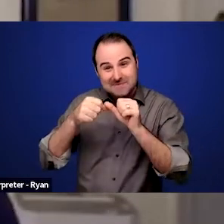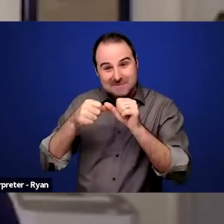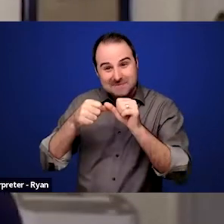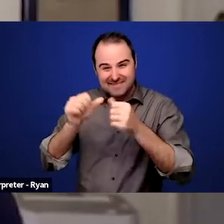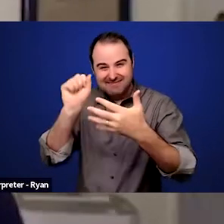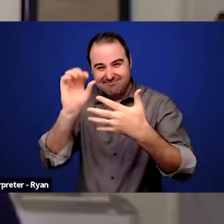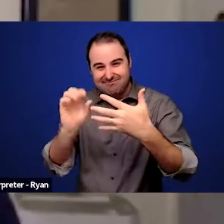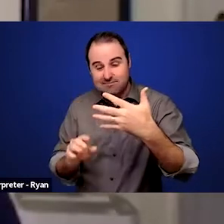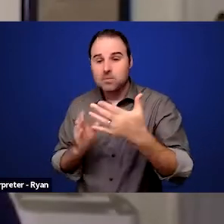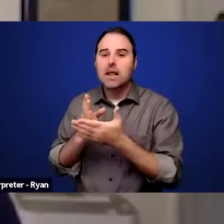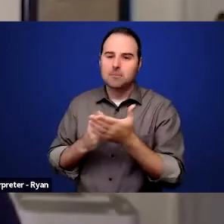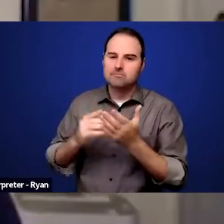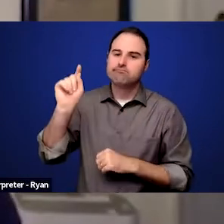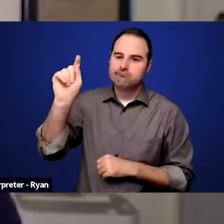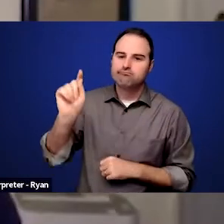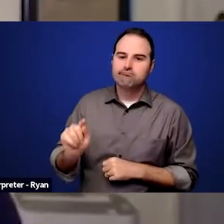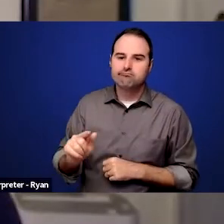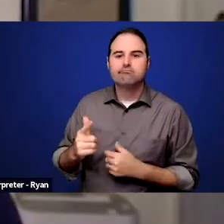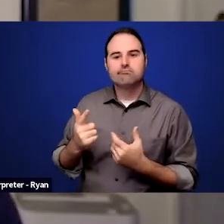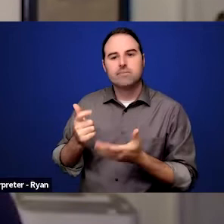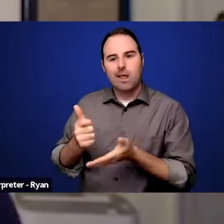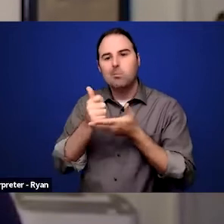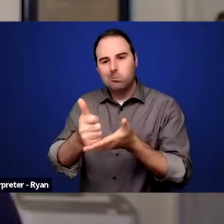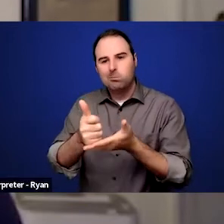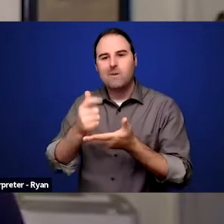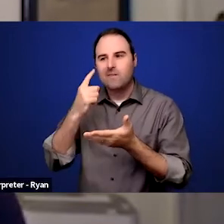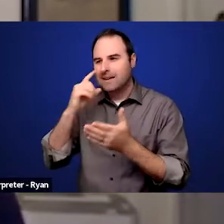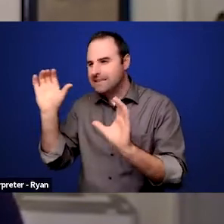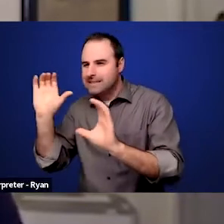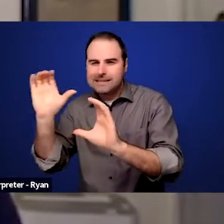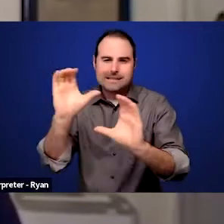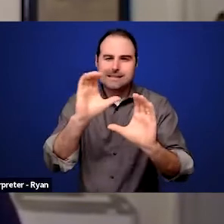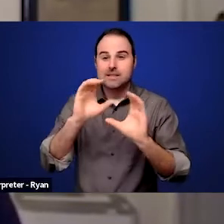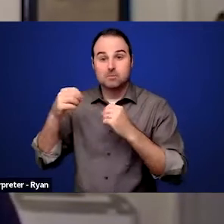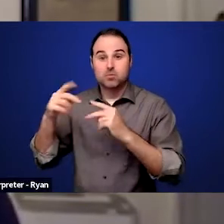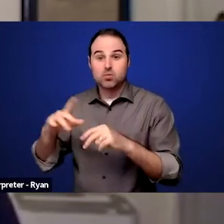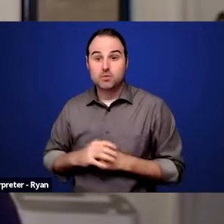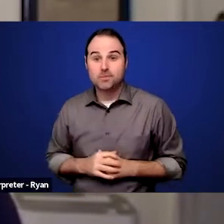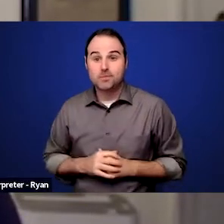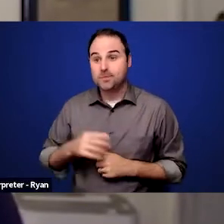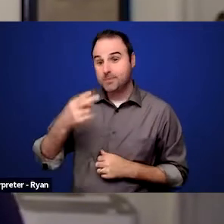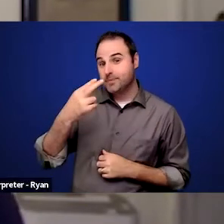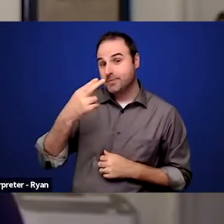in looking at opportunities, but typically like for high school student, you may be looking in a local level.